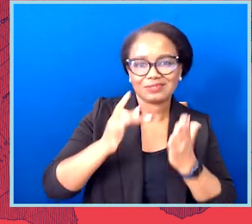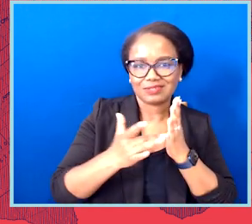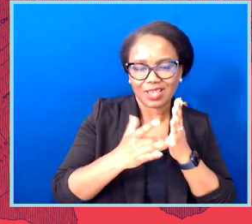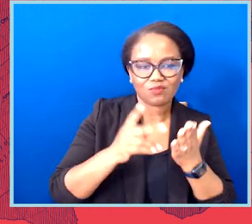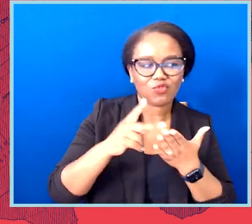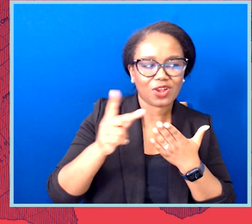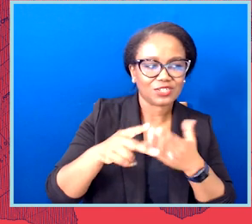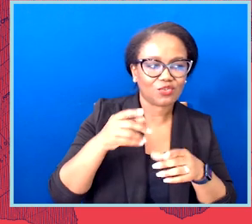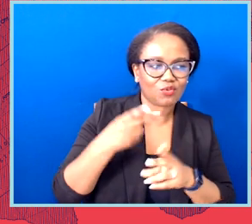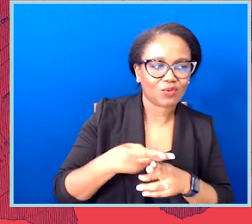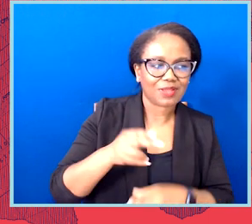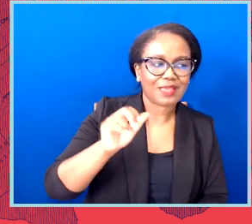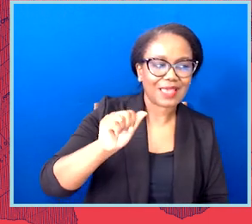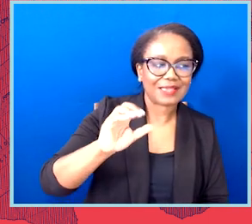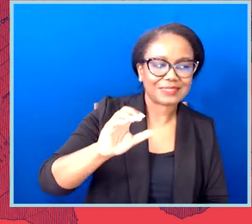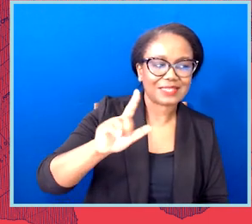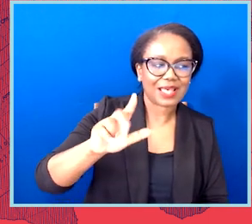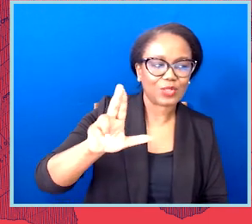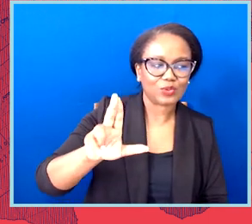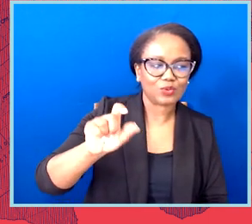I'm really excited to say is now live.